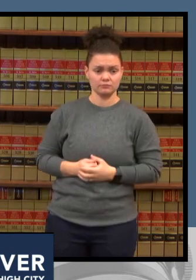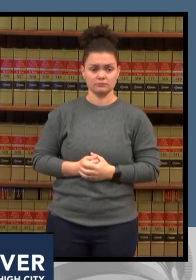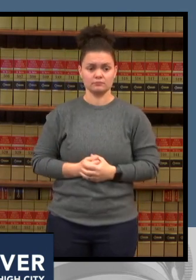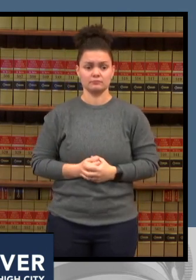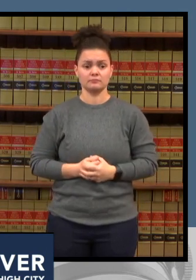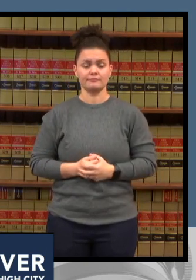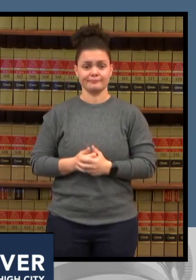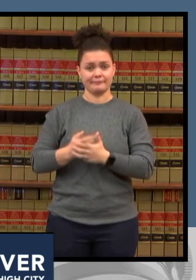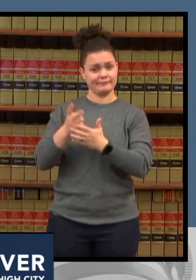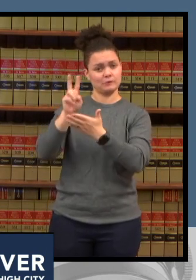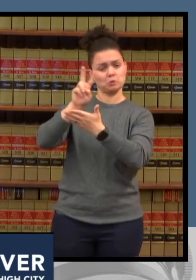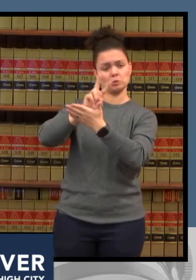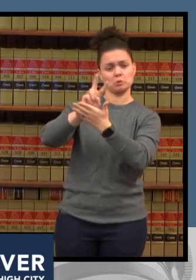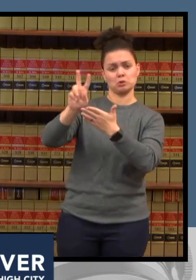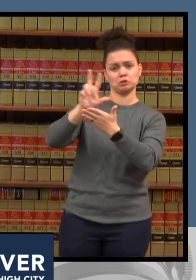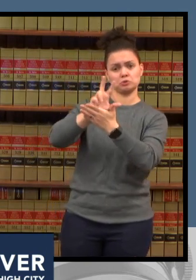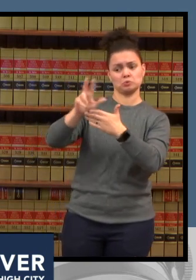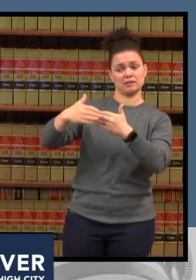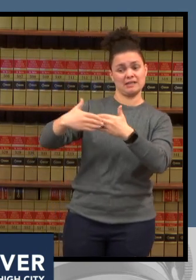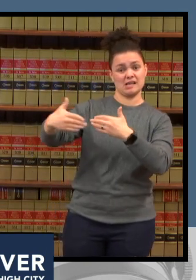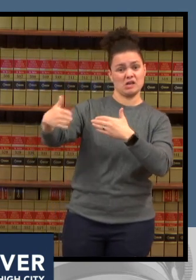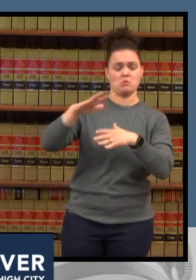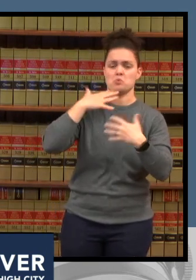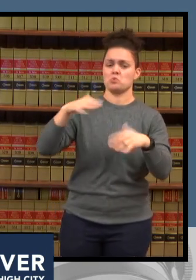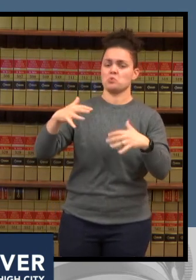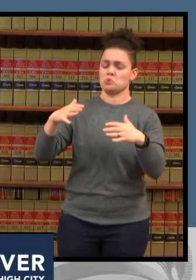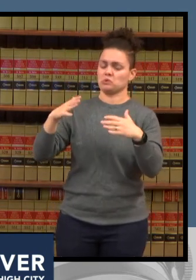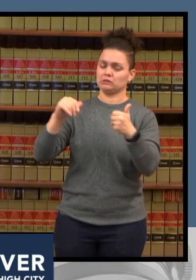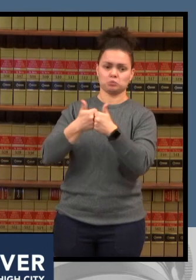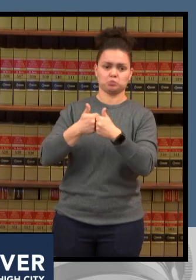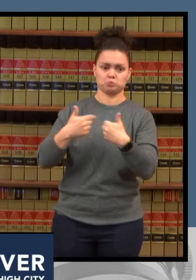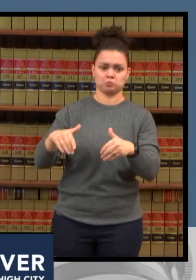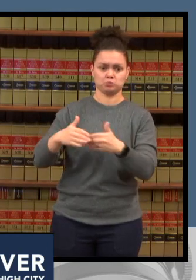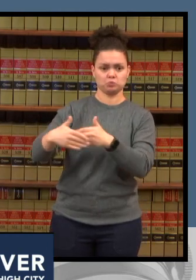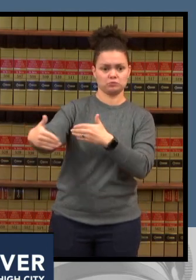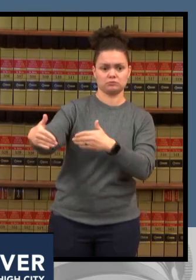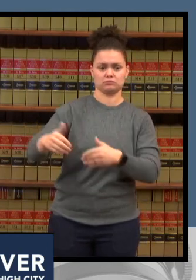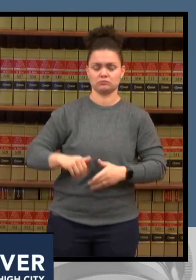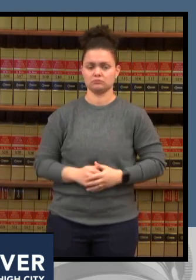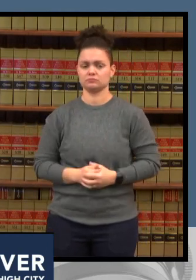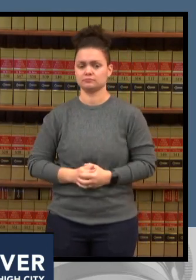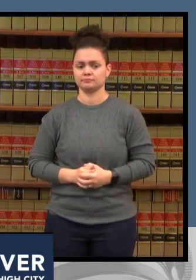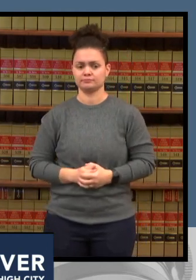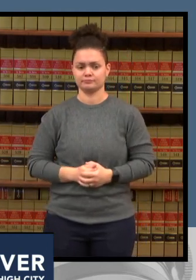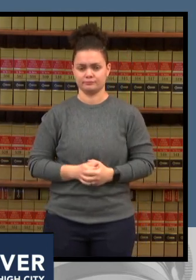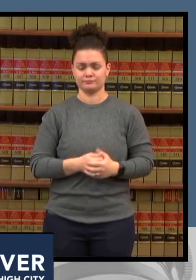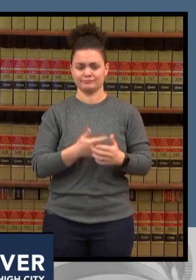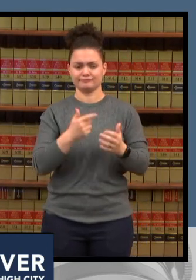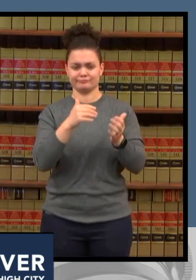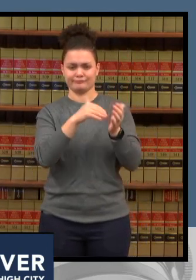um and like dr brumbaugh said we're coordinating very closely with the area hospitals this is not